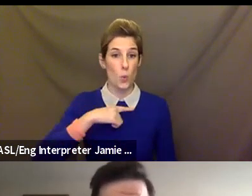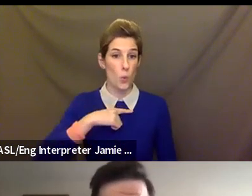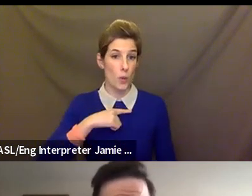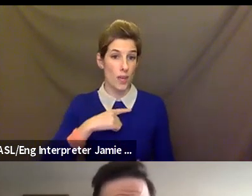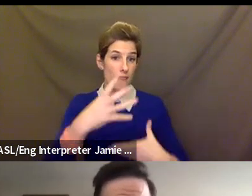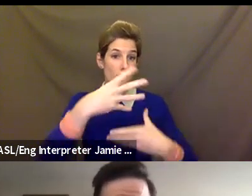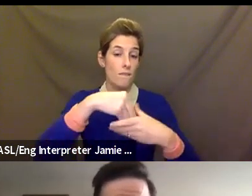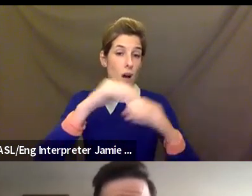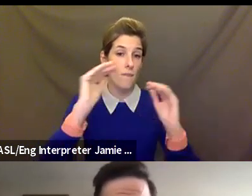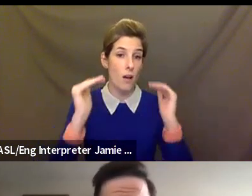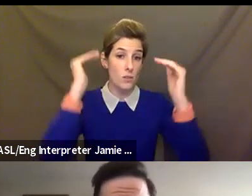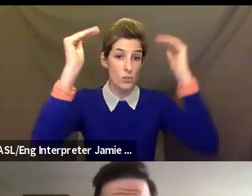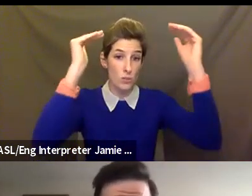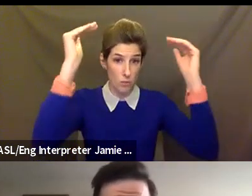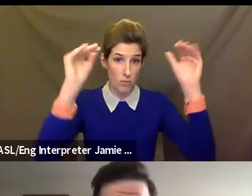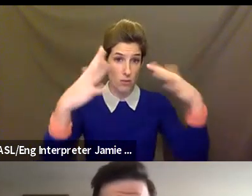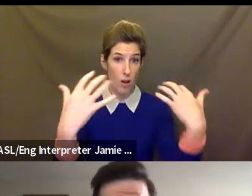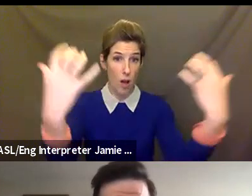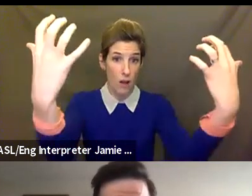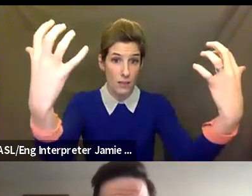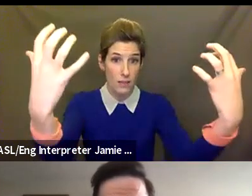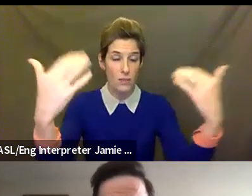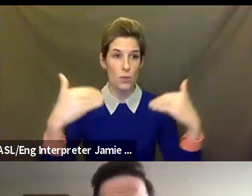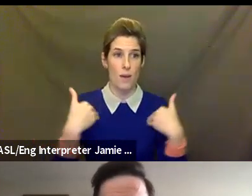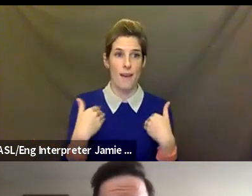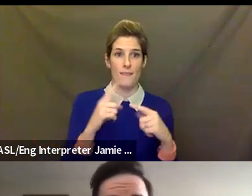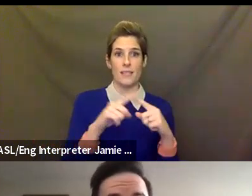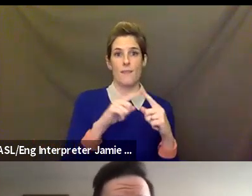we have a host of virtual programming this year and master